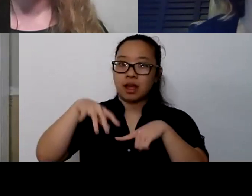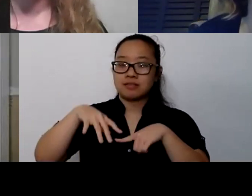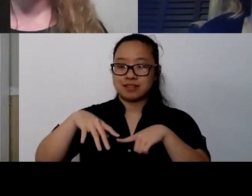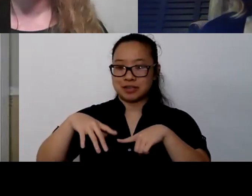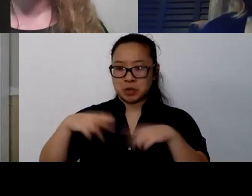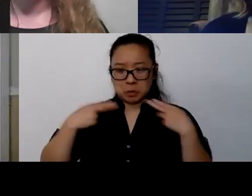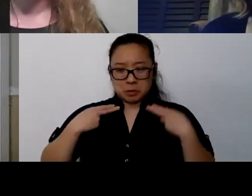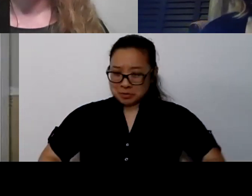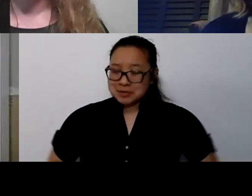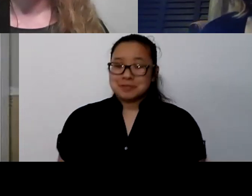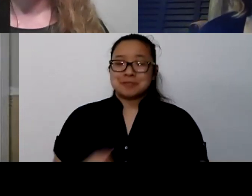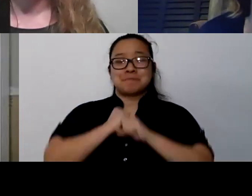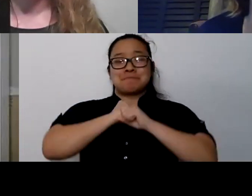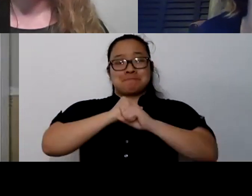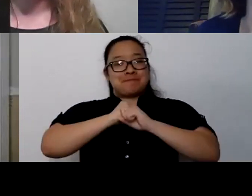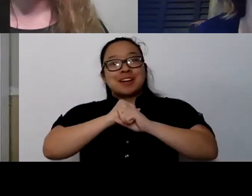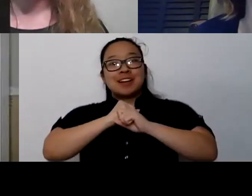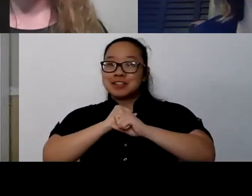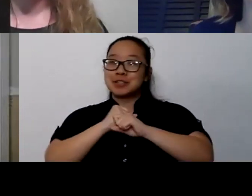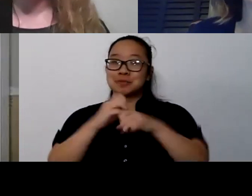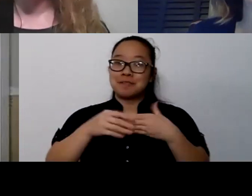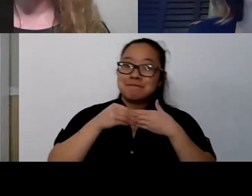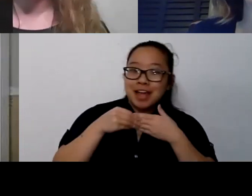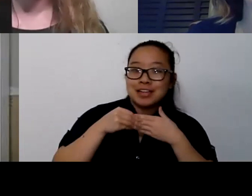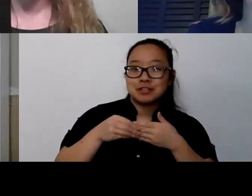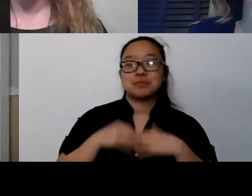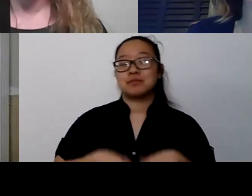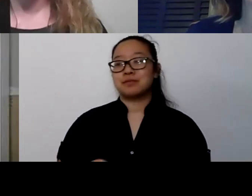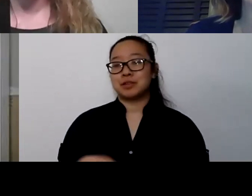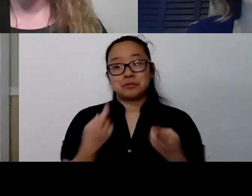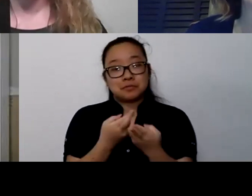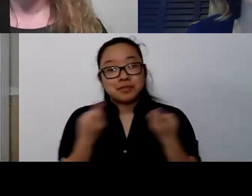And the resources have changed and they...